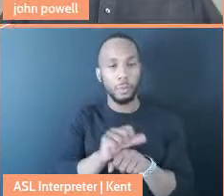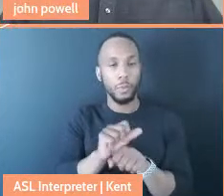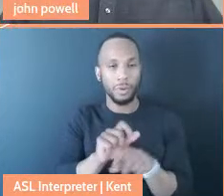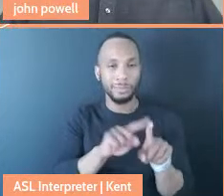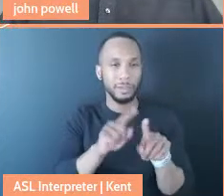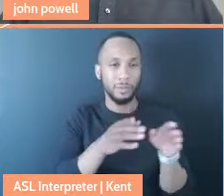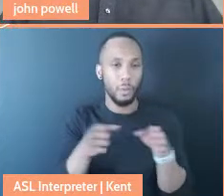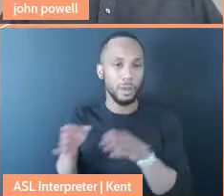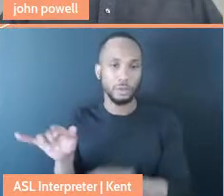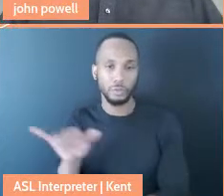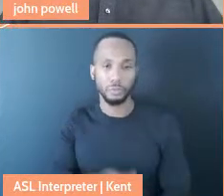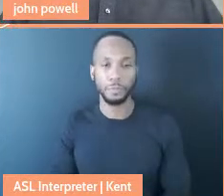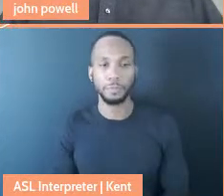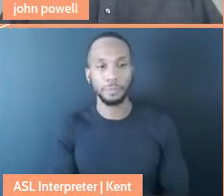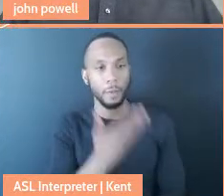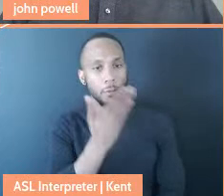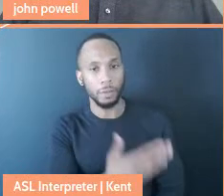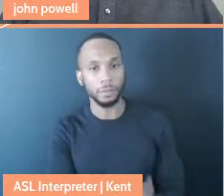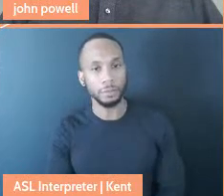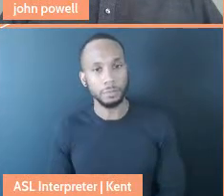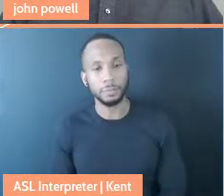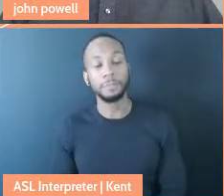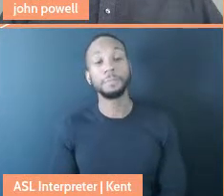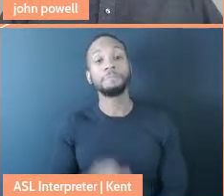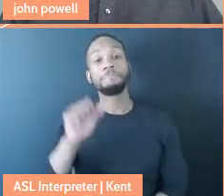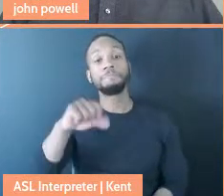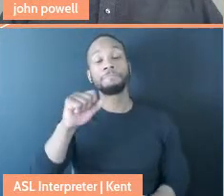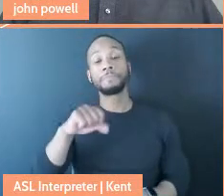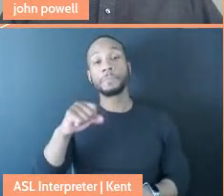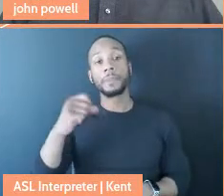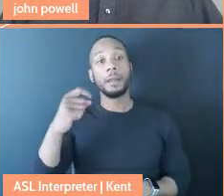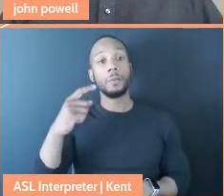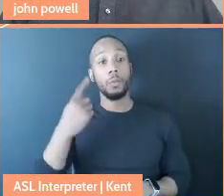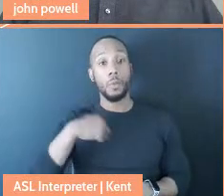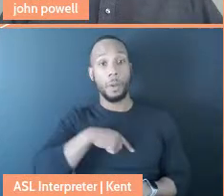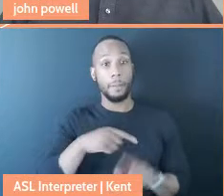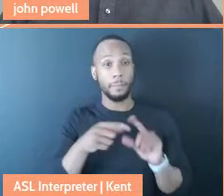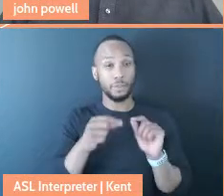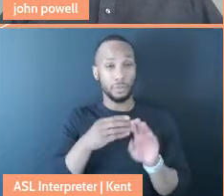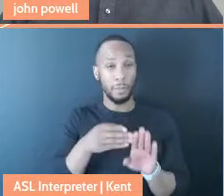Thank you. Yeah. I think it's, we mentioned it earlier, but just this shift in